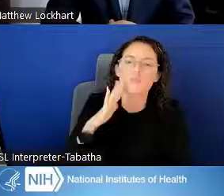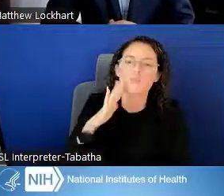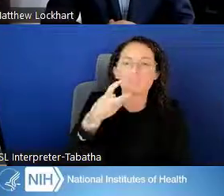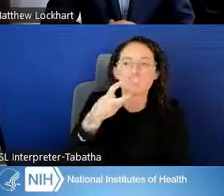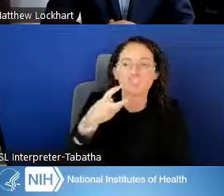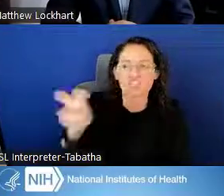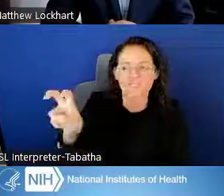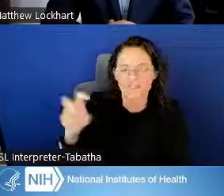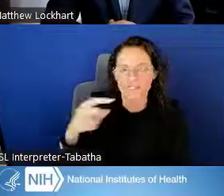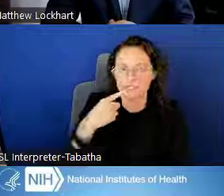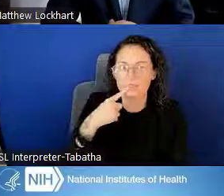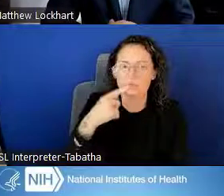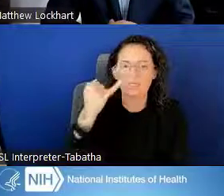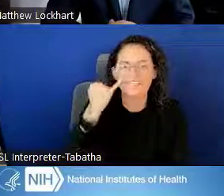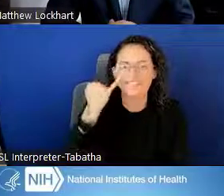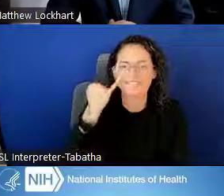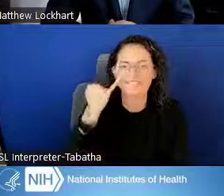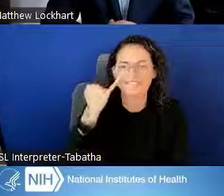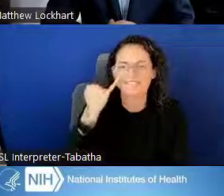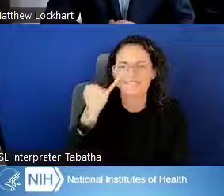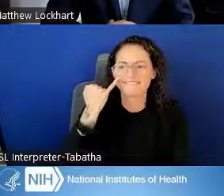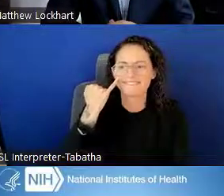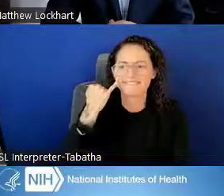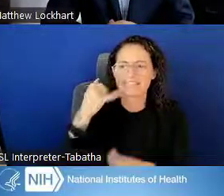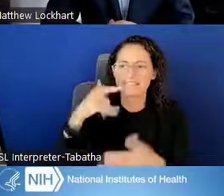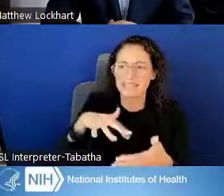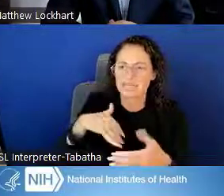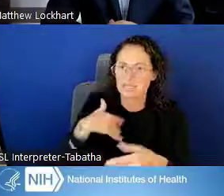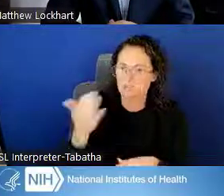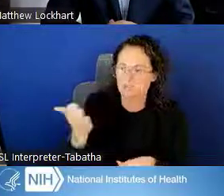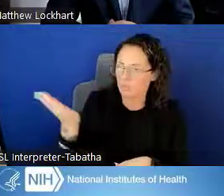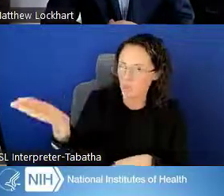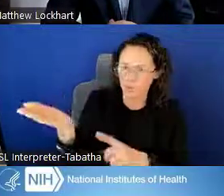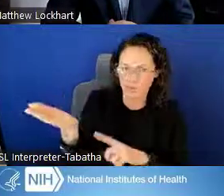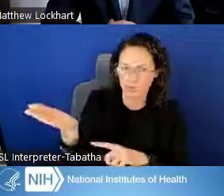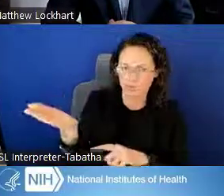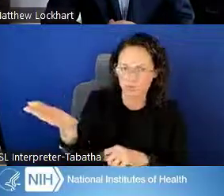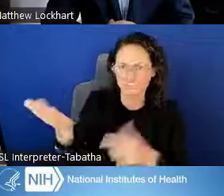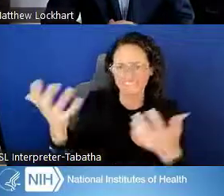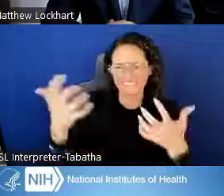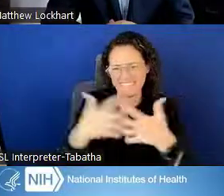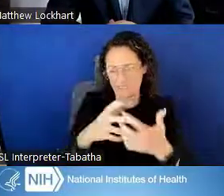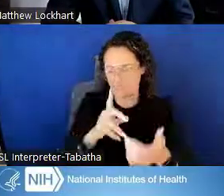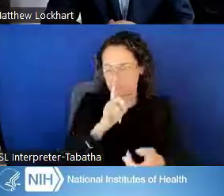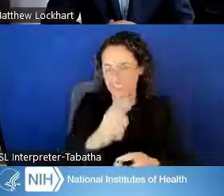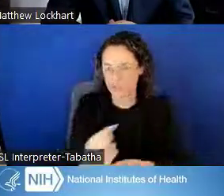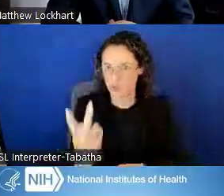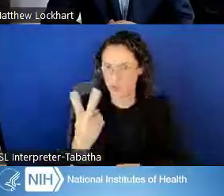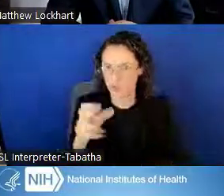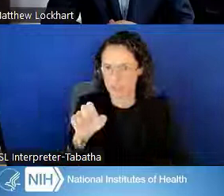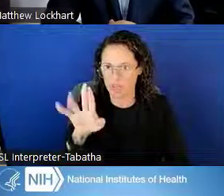It says, "What if the study I'm proposing to research fits under two subcategories? What would be our advice?"